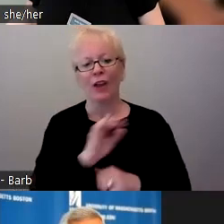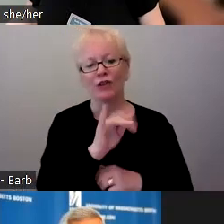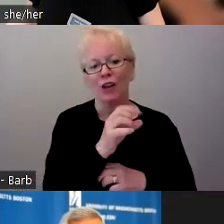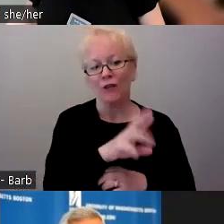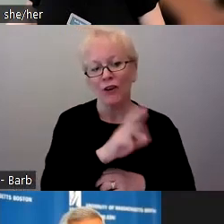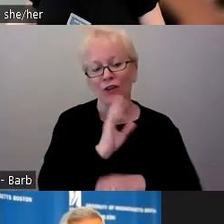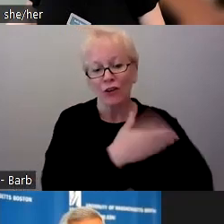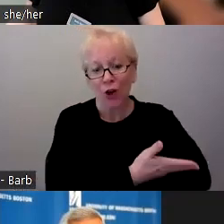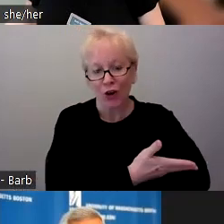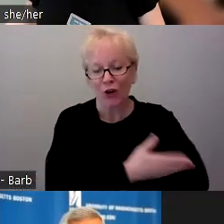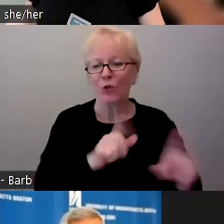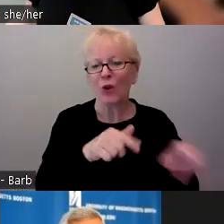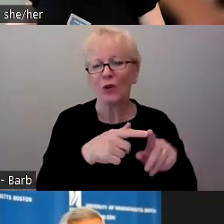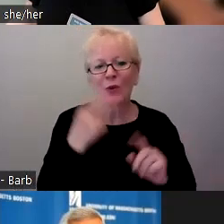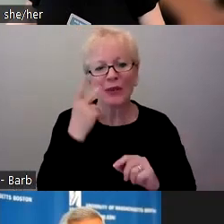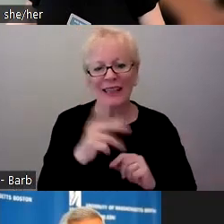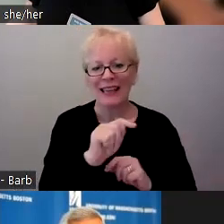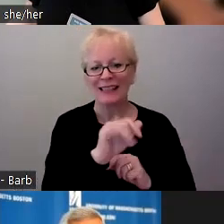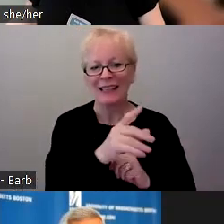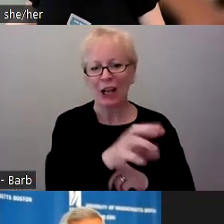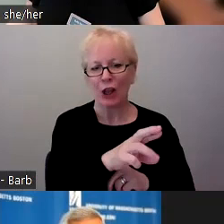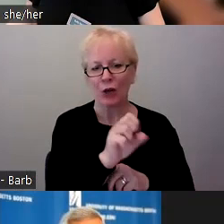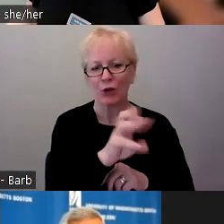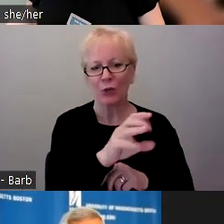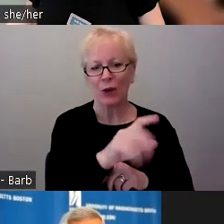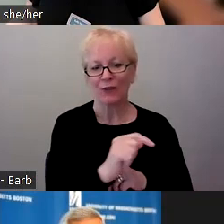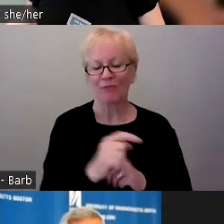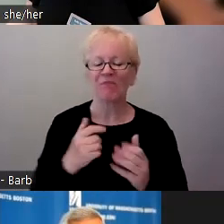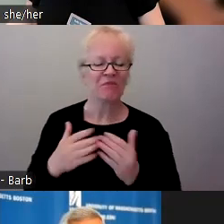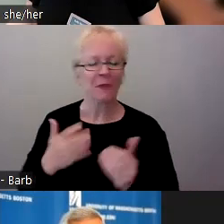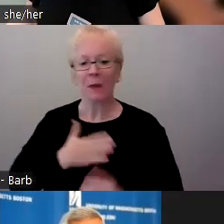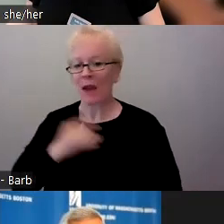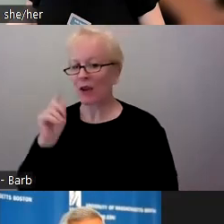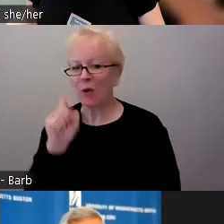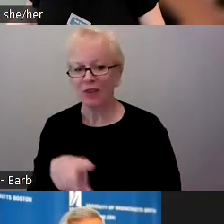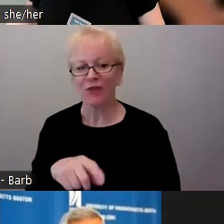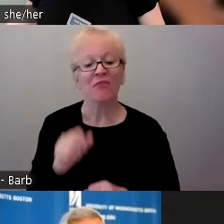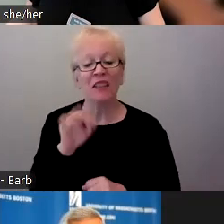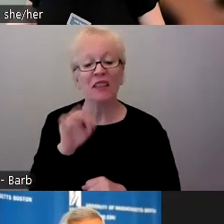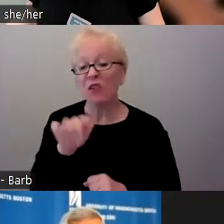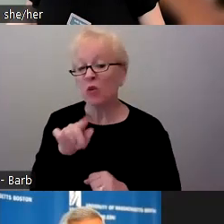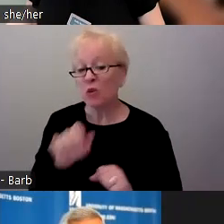And so the question is, if you could go to the concert of any artist, current or past, which would you choose?